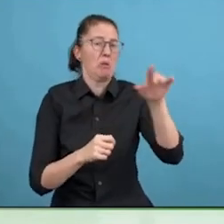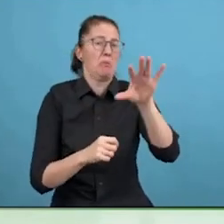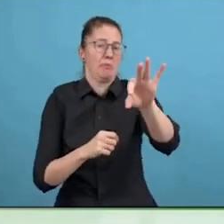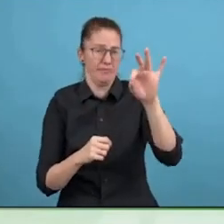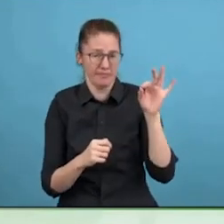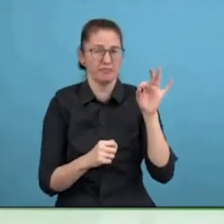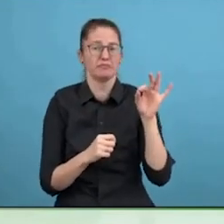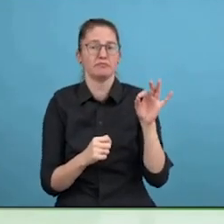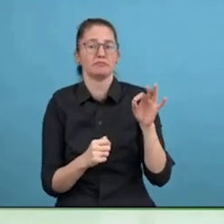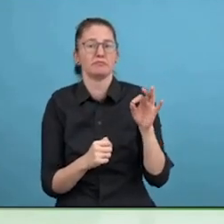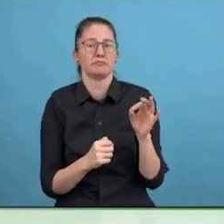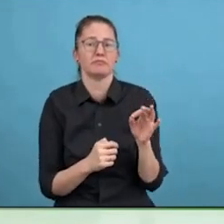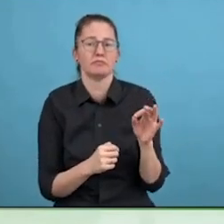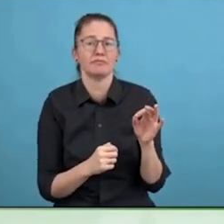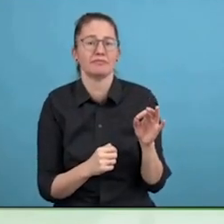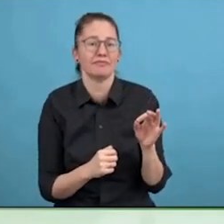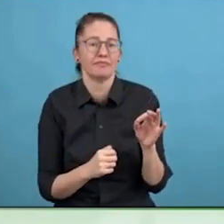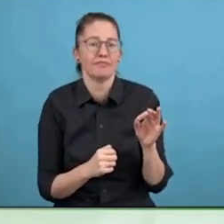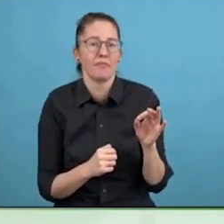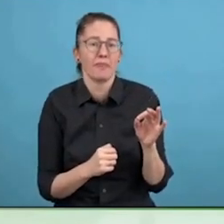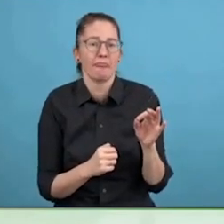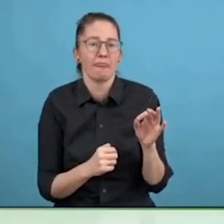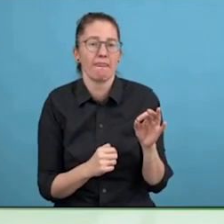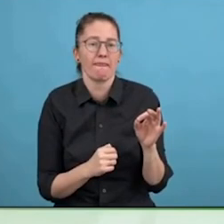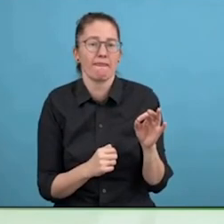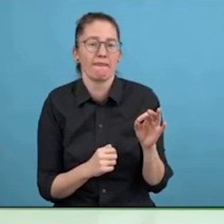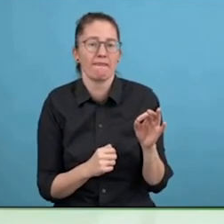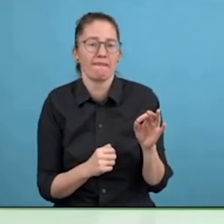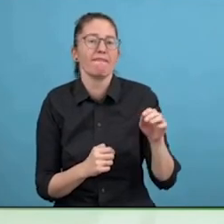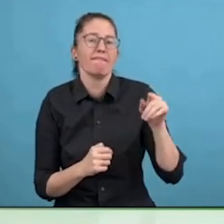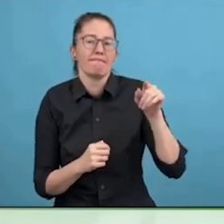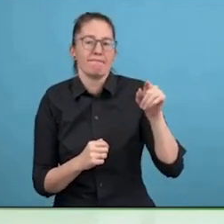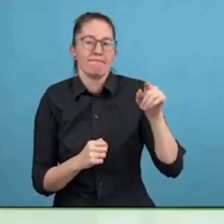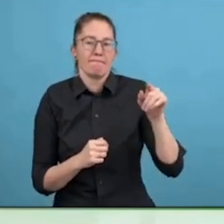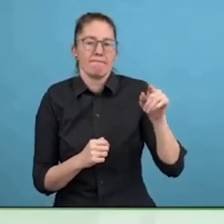So if you want to work in economy, I think you need to reach out to